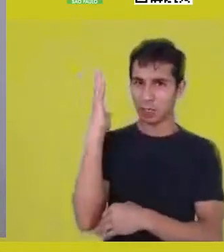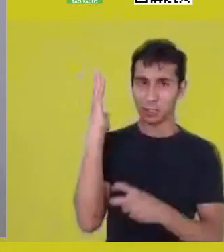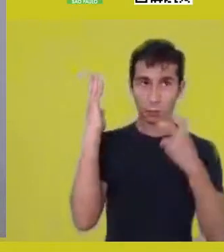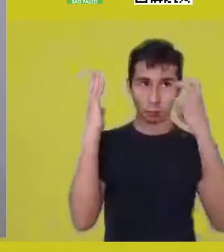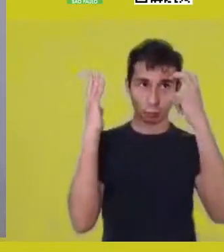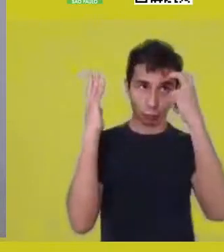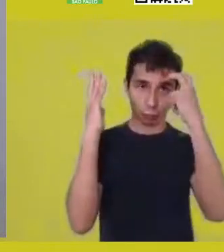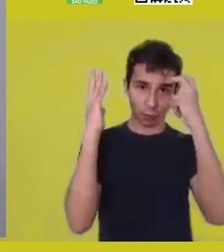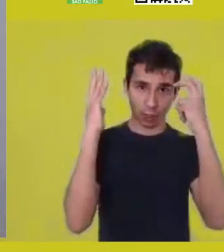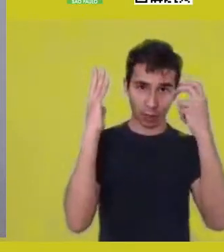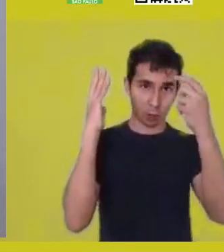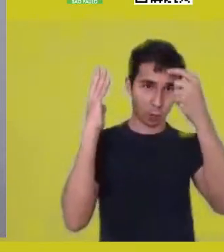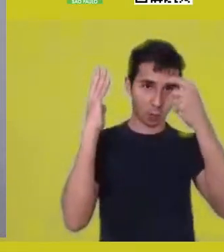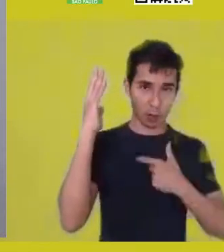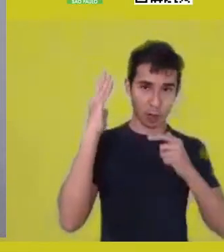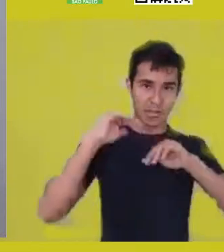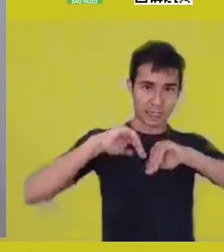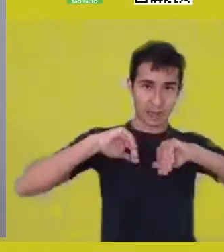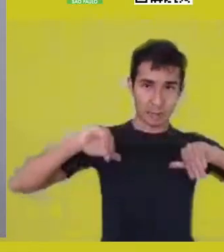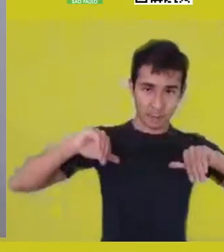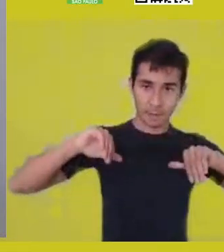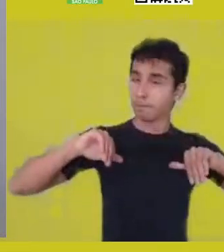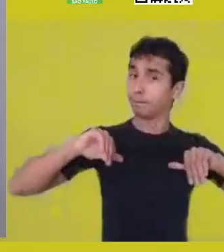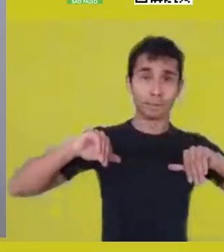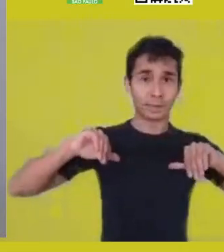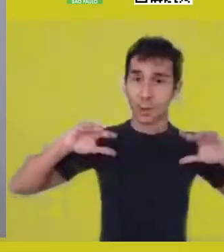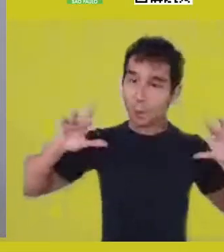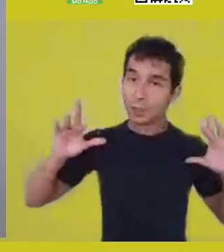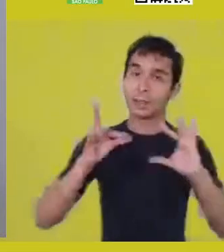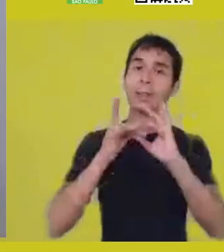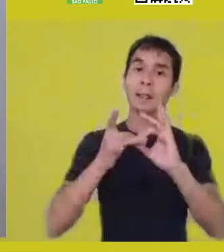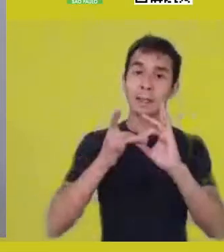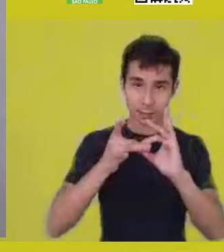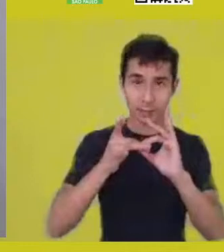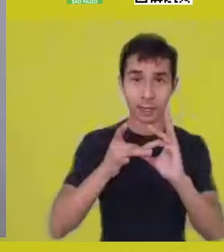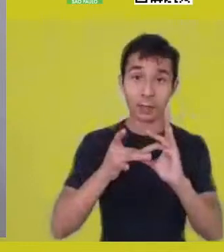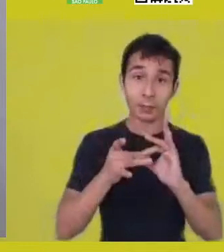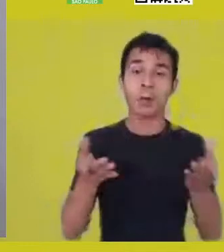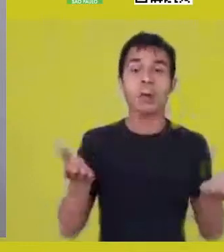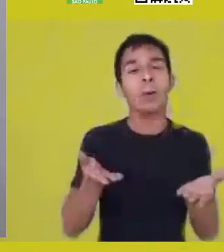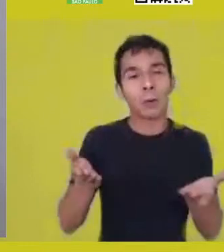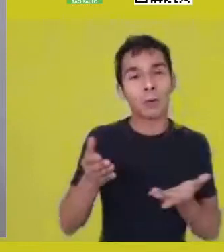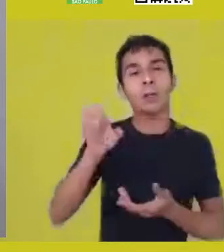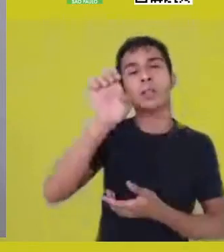as European modernity has proposed.